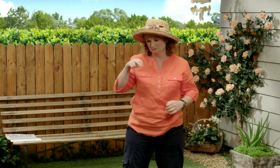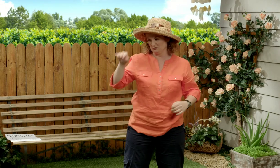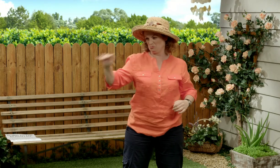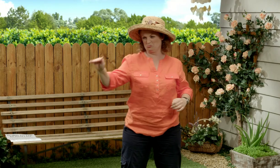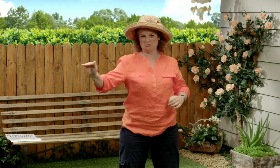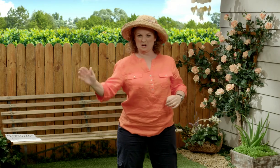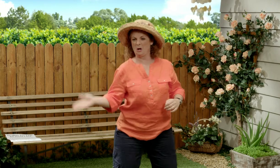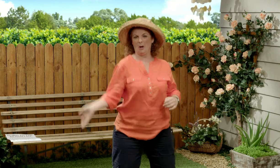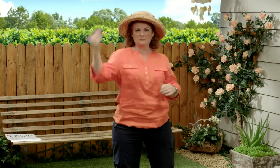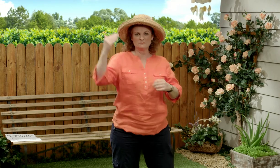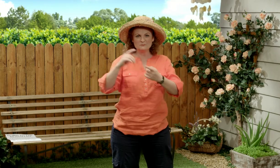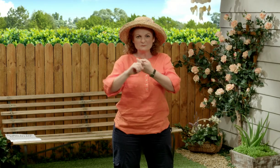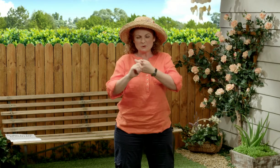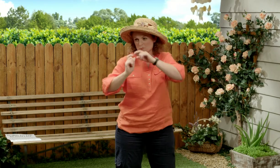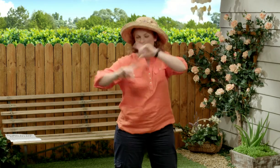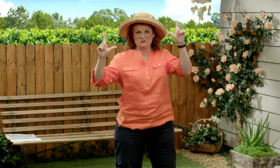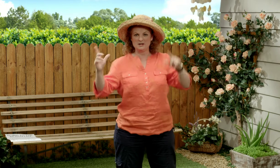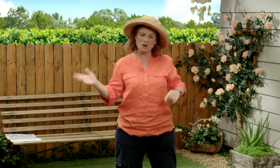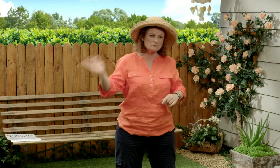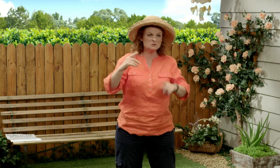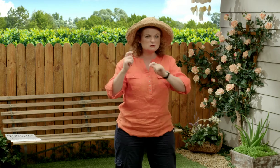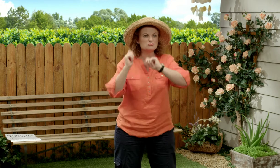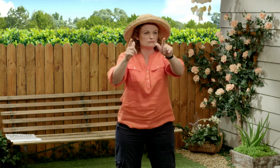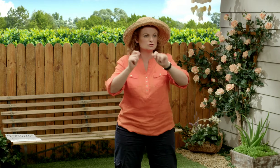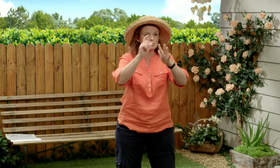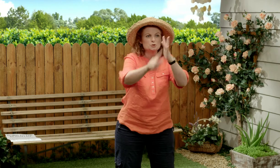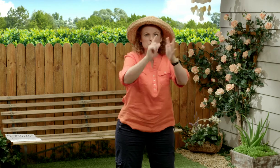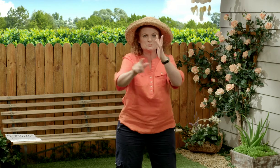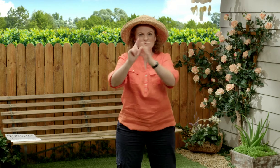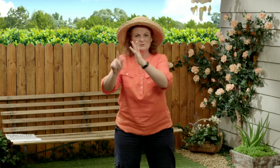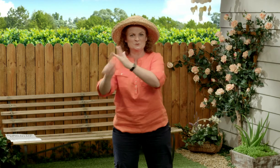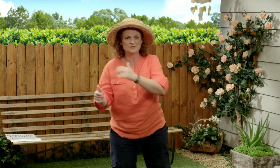I'm going to go and wake up Possum, so he can come and do fun things with me.